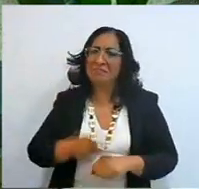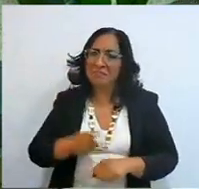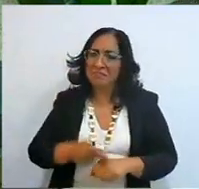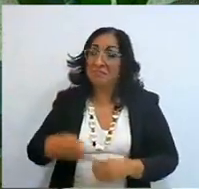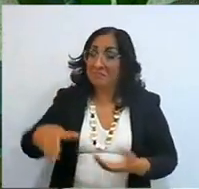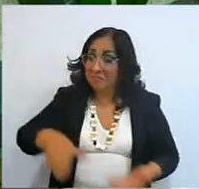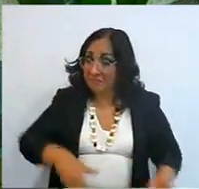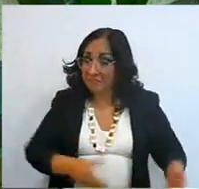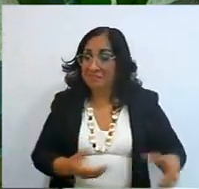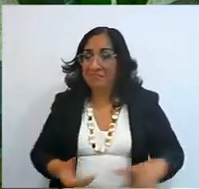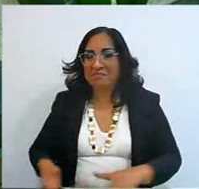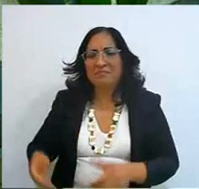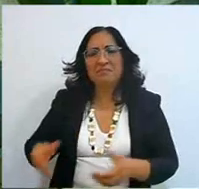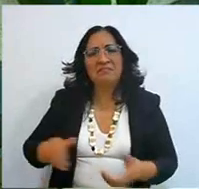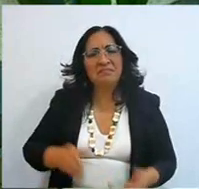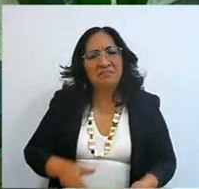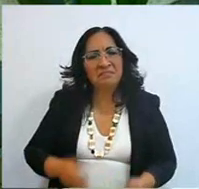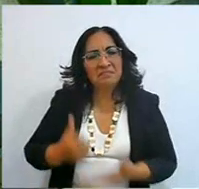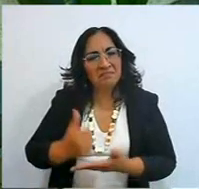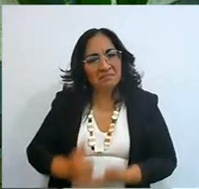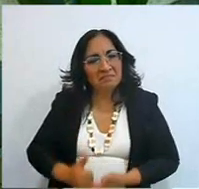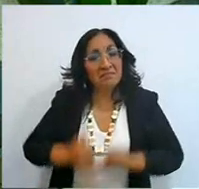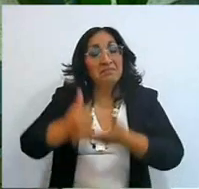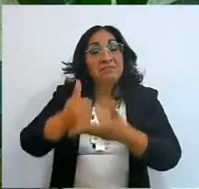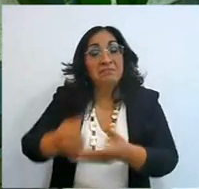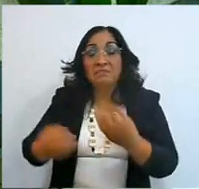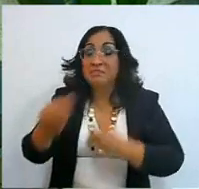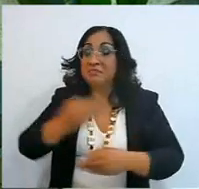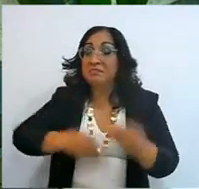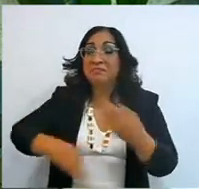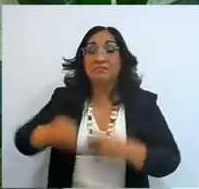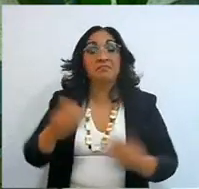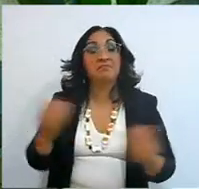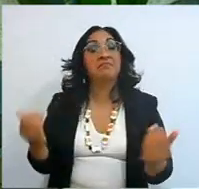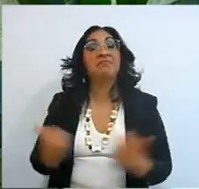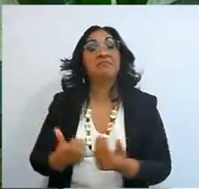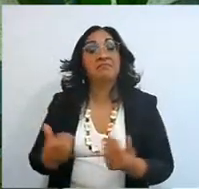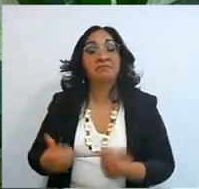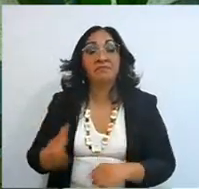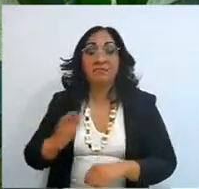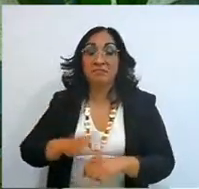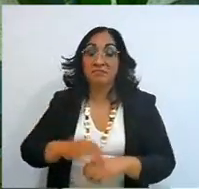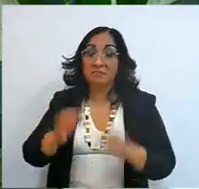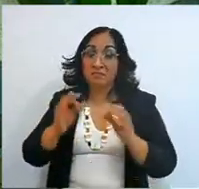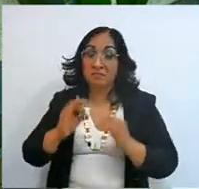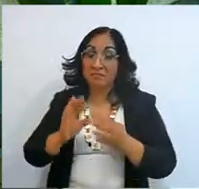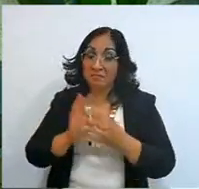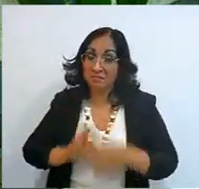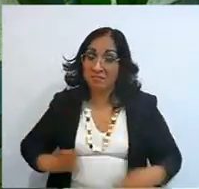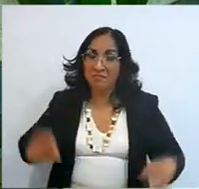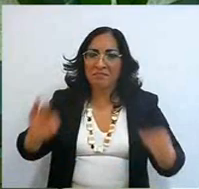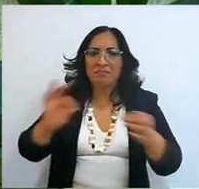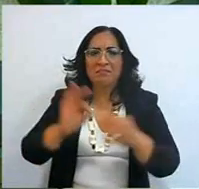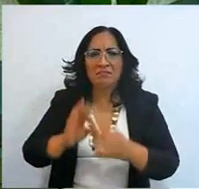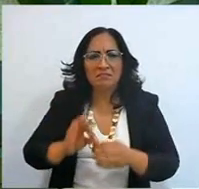and you are prosperous in everything, and you know what? most importantly, you learn to trust God,